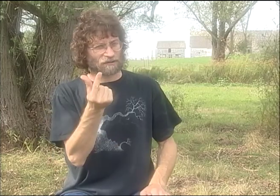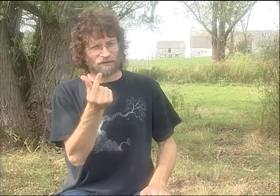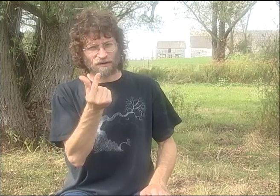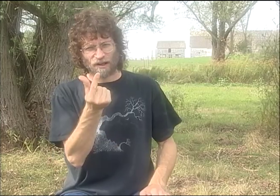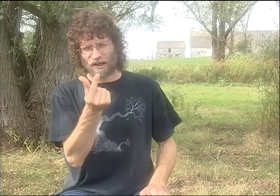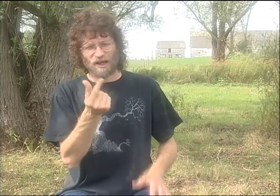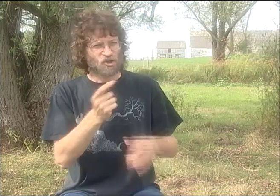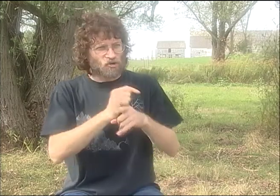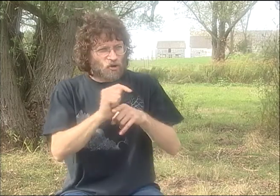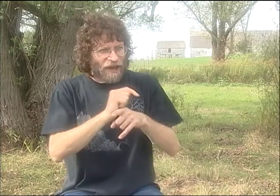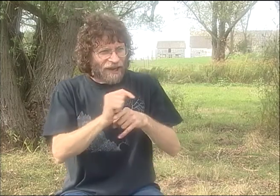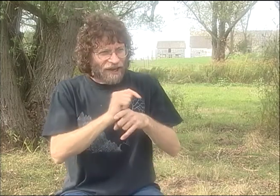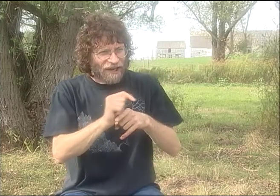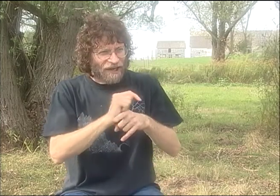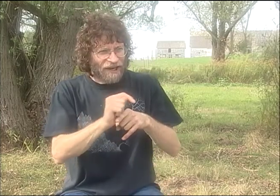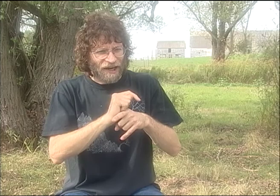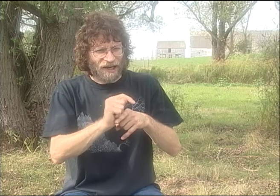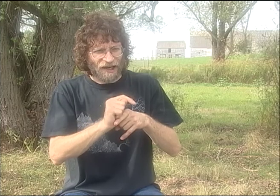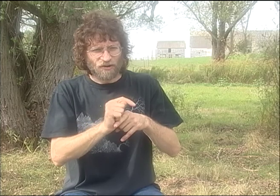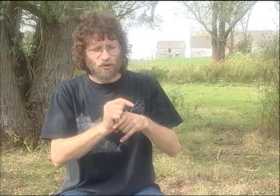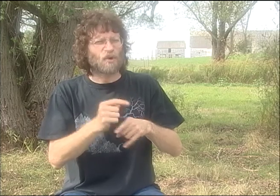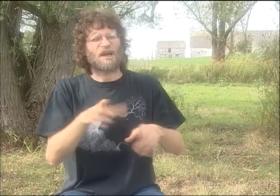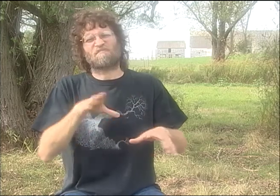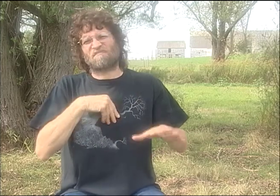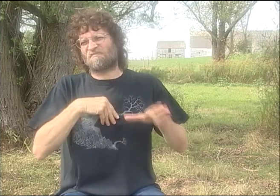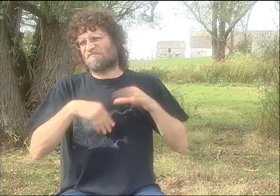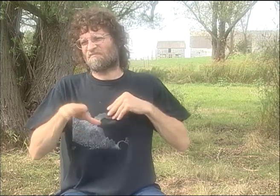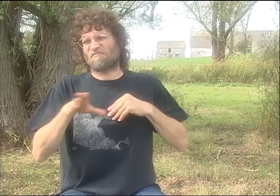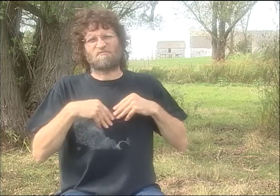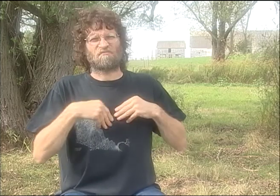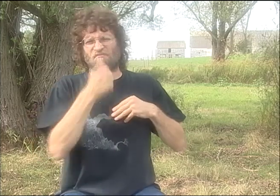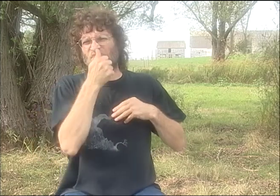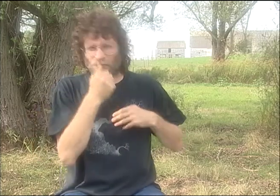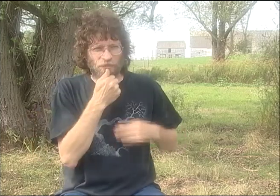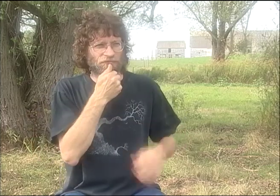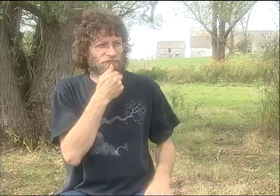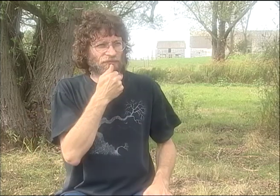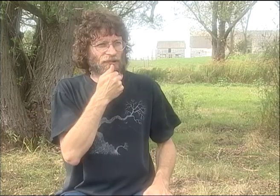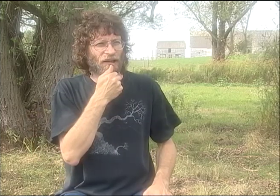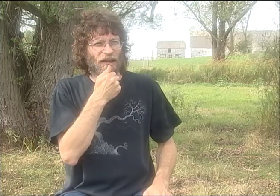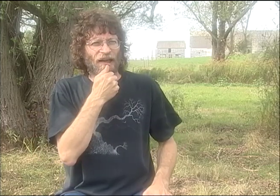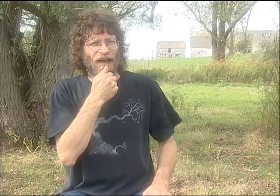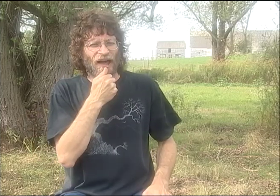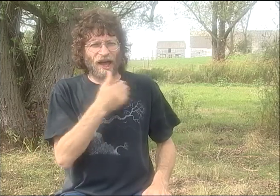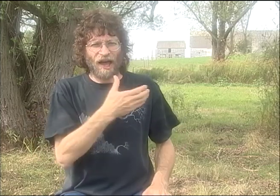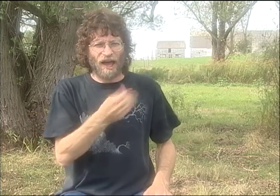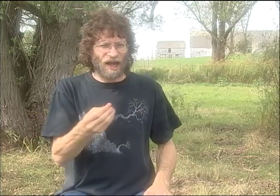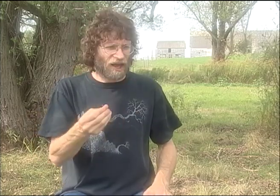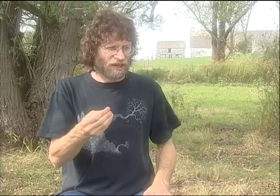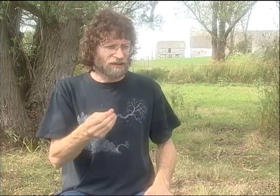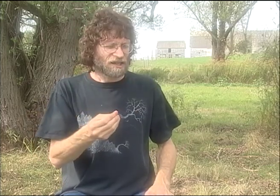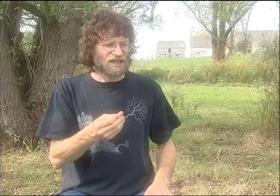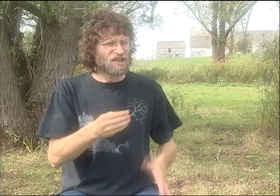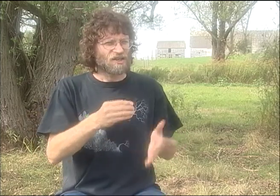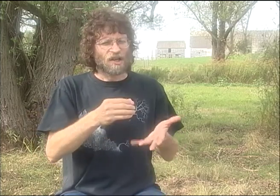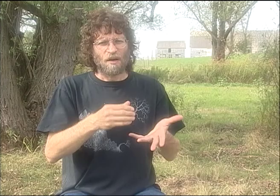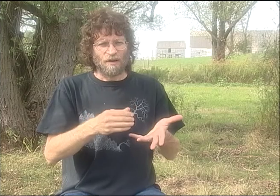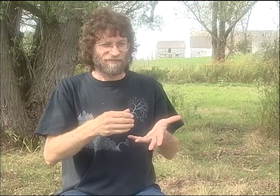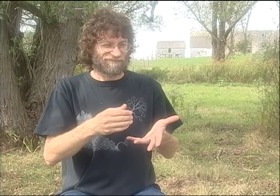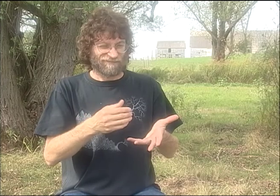PETER AND I CREATED A POEM CALLED "CHARLIE," AND THERE'S ONE PART ABOUT THIS DOG WHO'S UNDERGOING TRAINING IN THE ARMY.